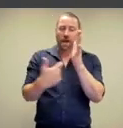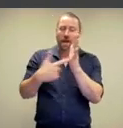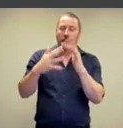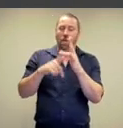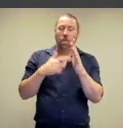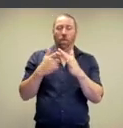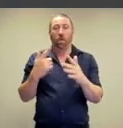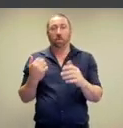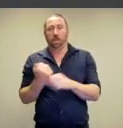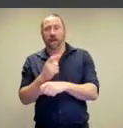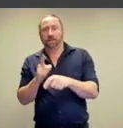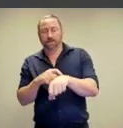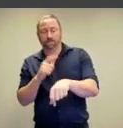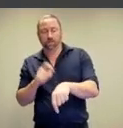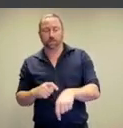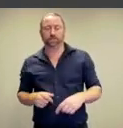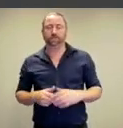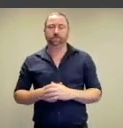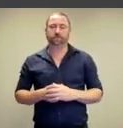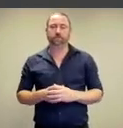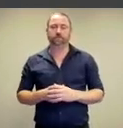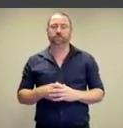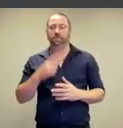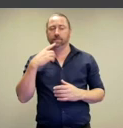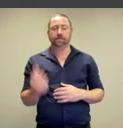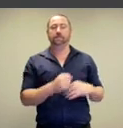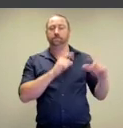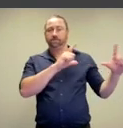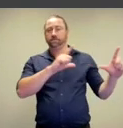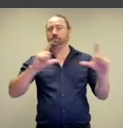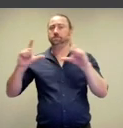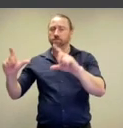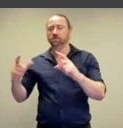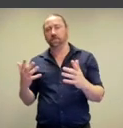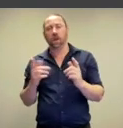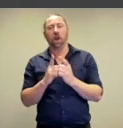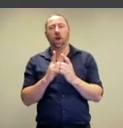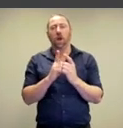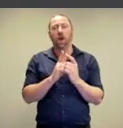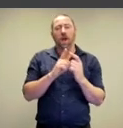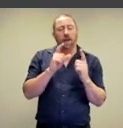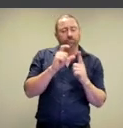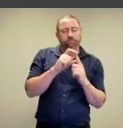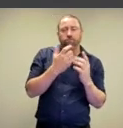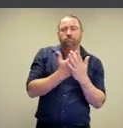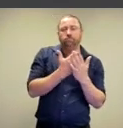artworks, made at the same time.